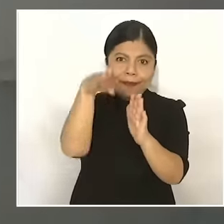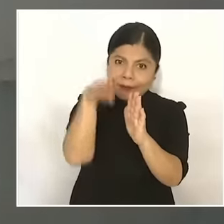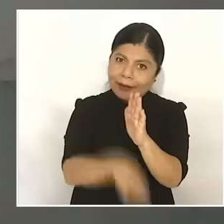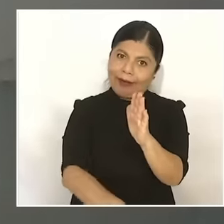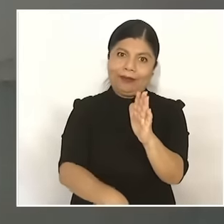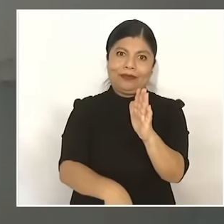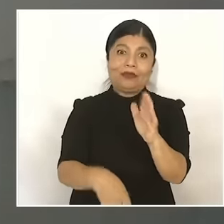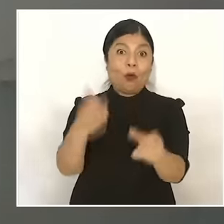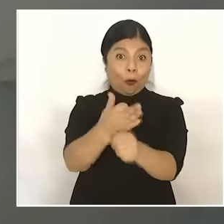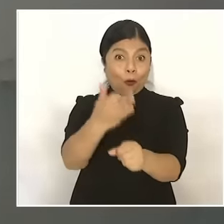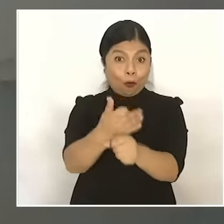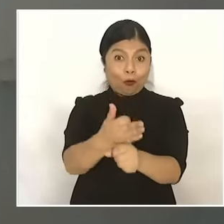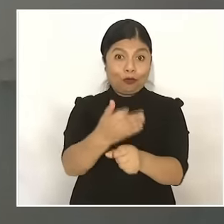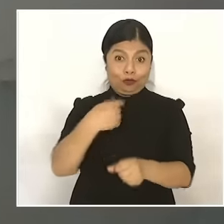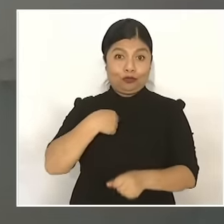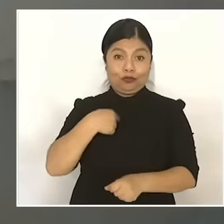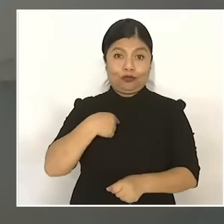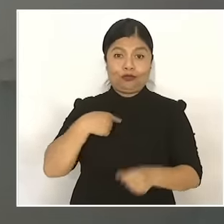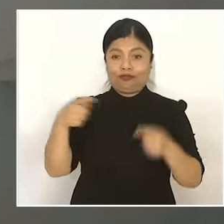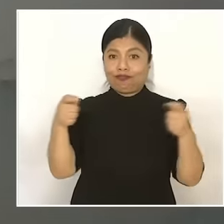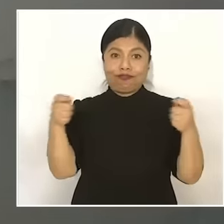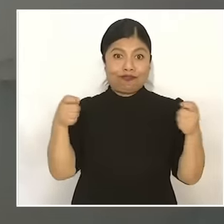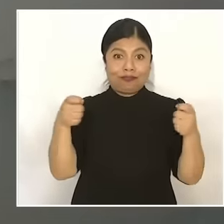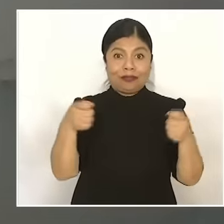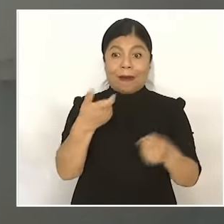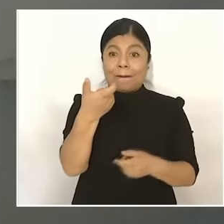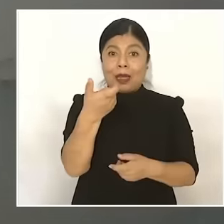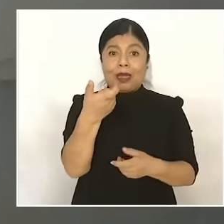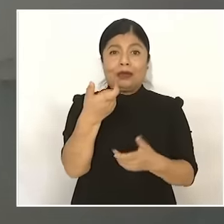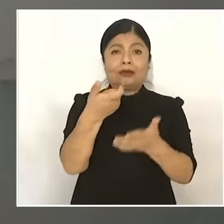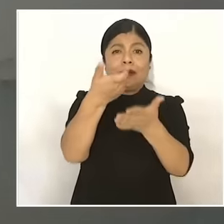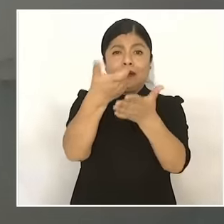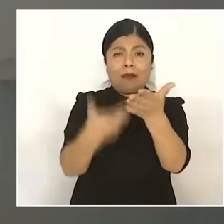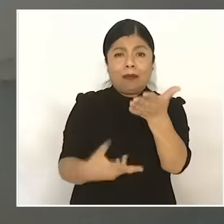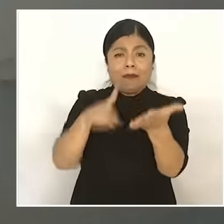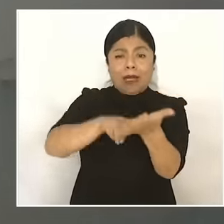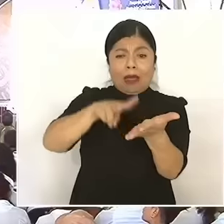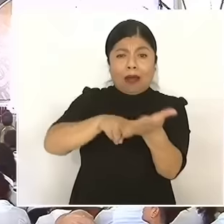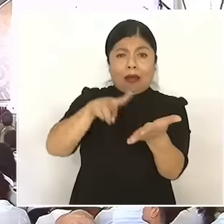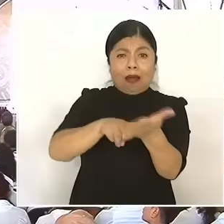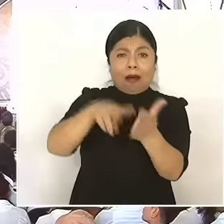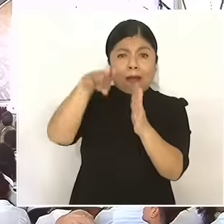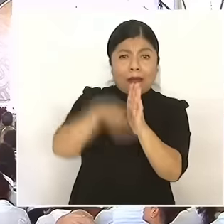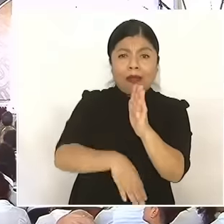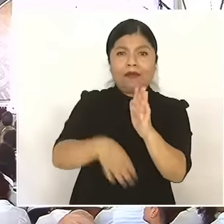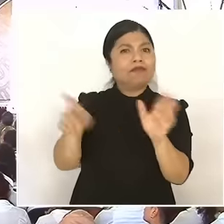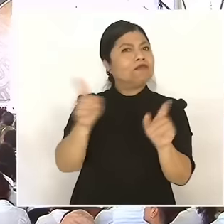us Of course there are